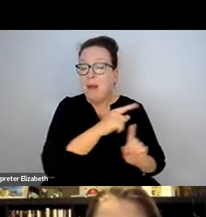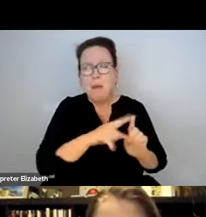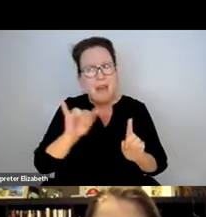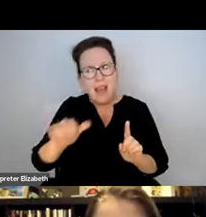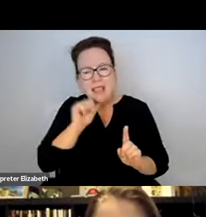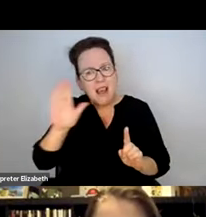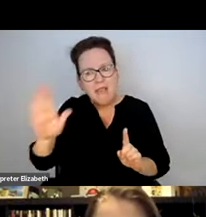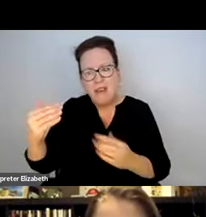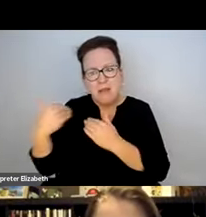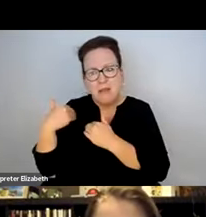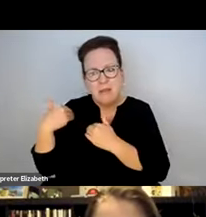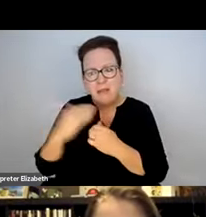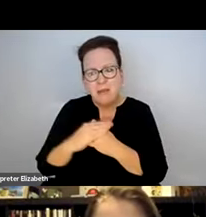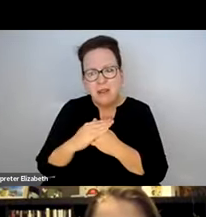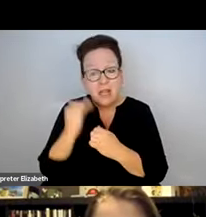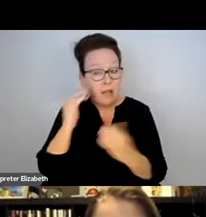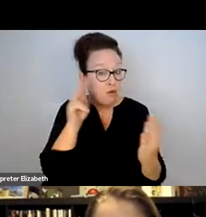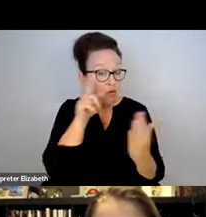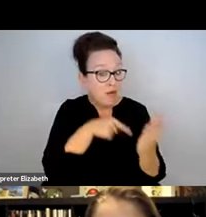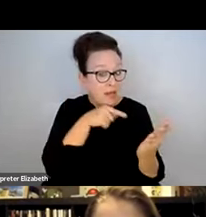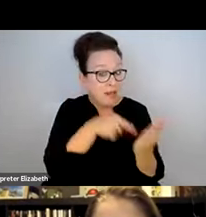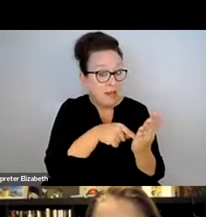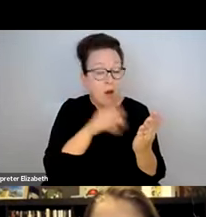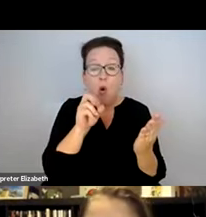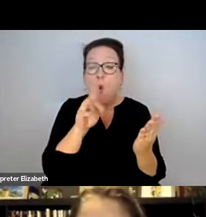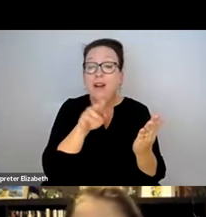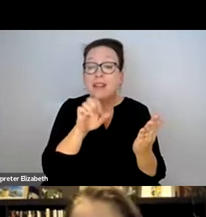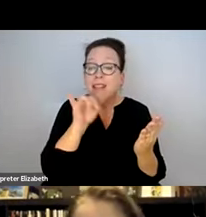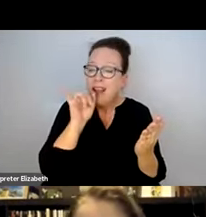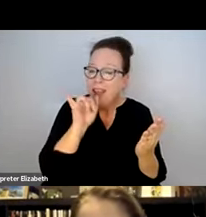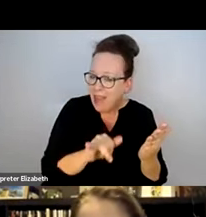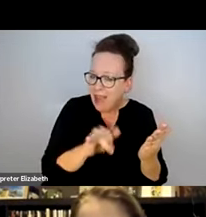CREATING TO THE -- THROUGH A BUS STOP IS NOT THE RESPONSIBILITY,